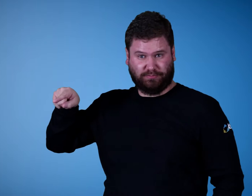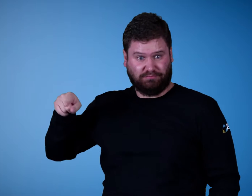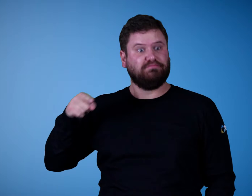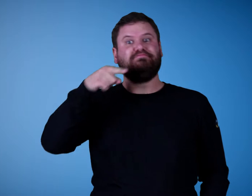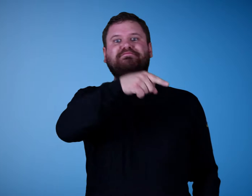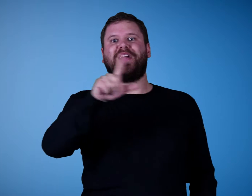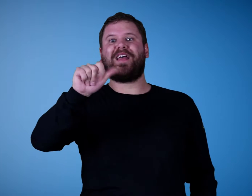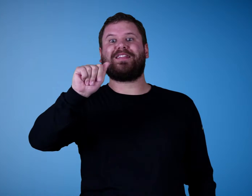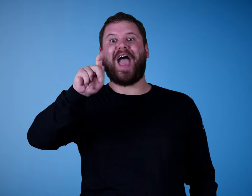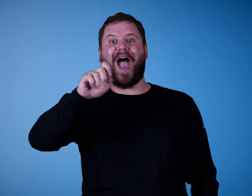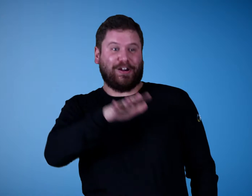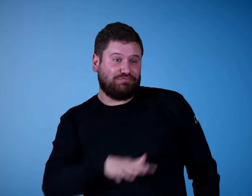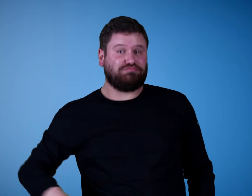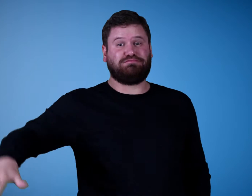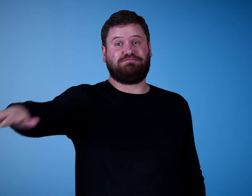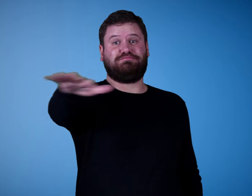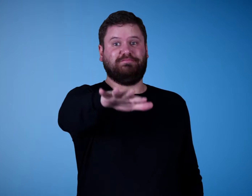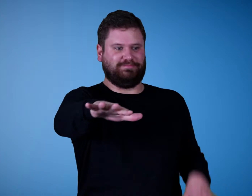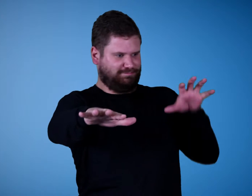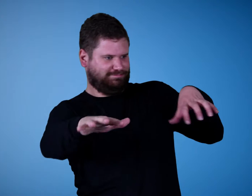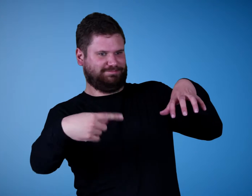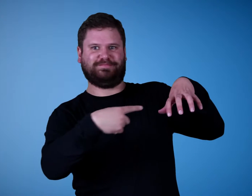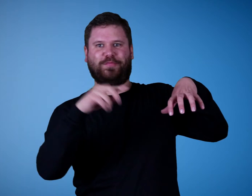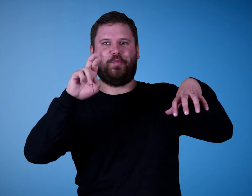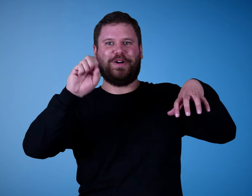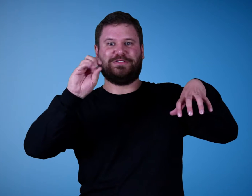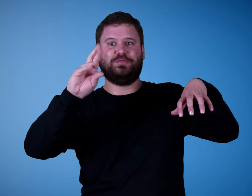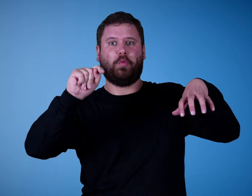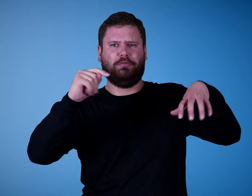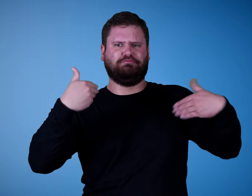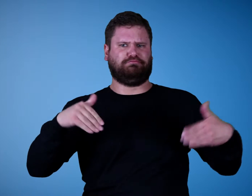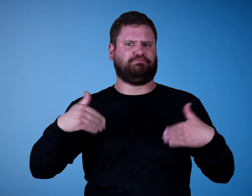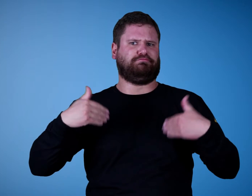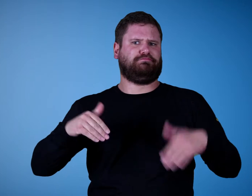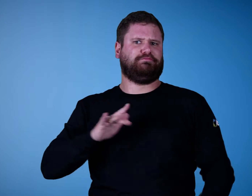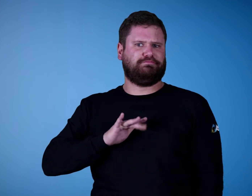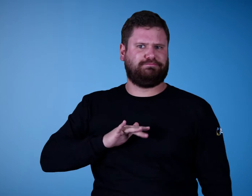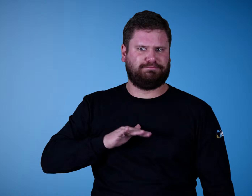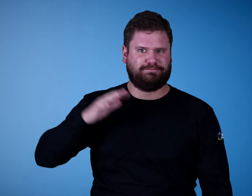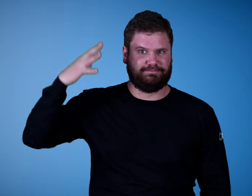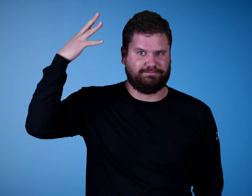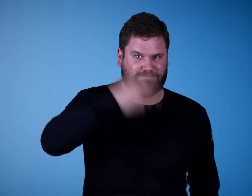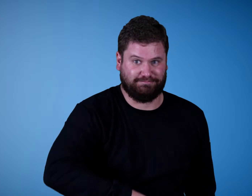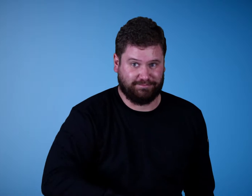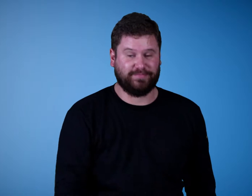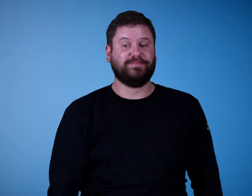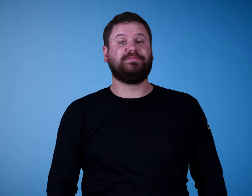The resort is right on the beautiful lake!